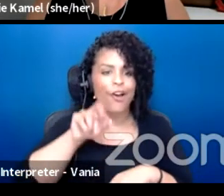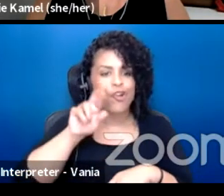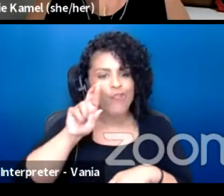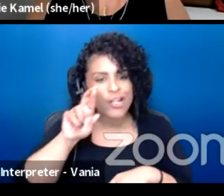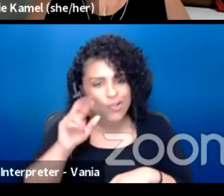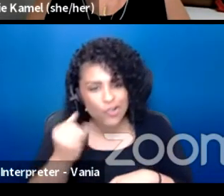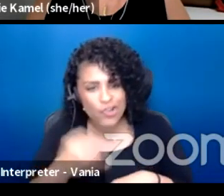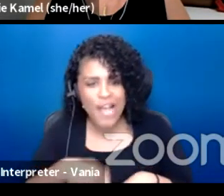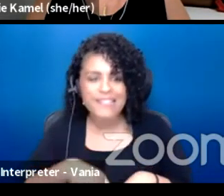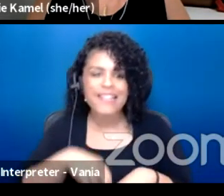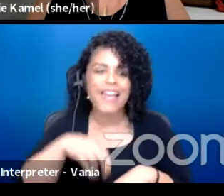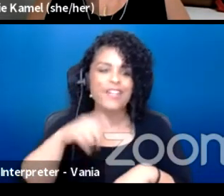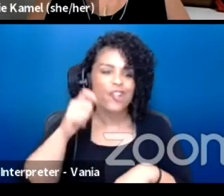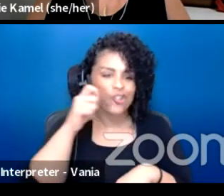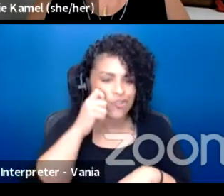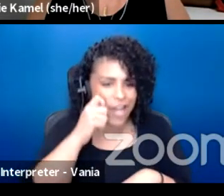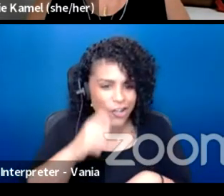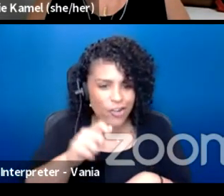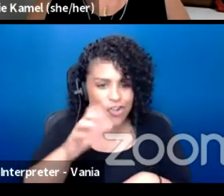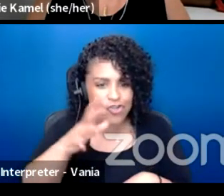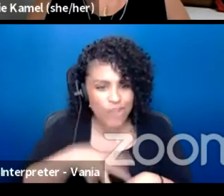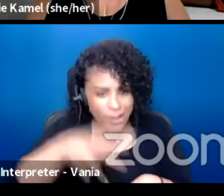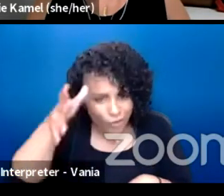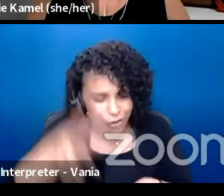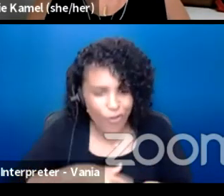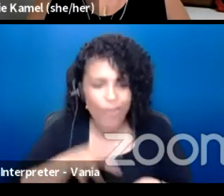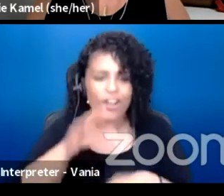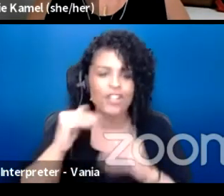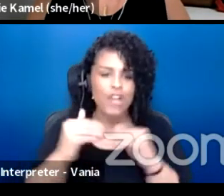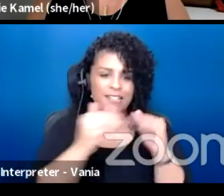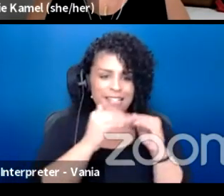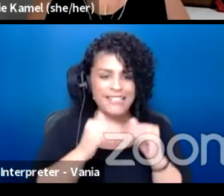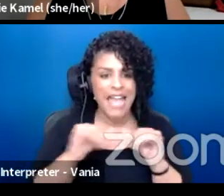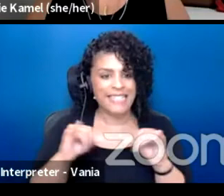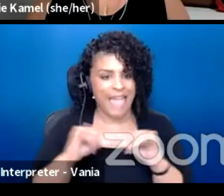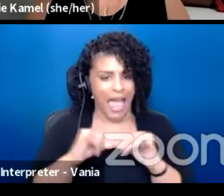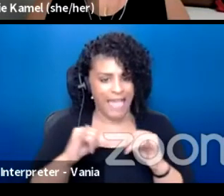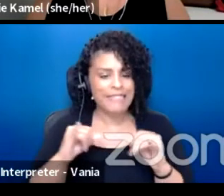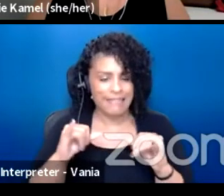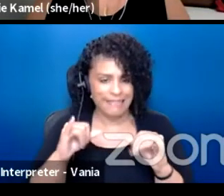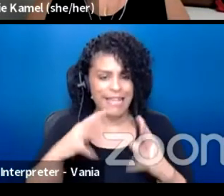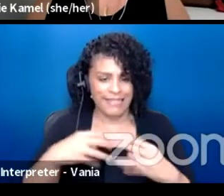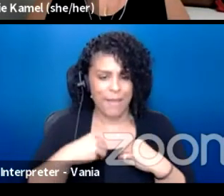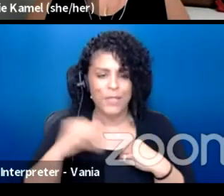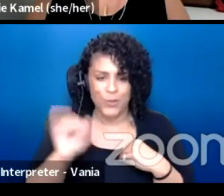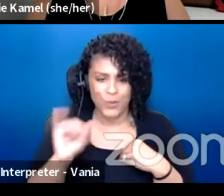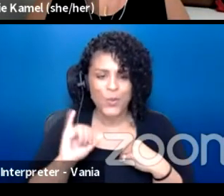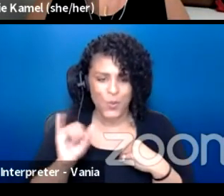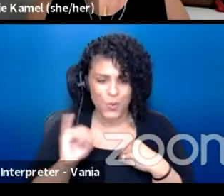gender justice and size acceptance as well as a lot of my favorite things.